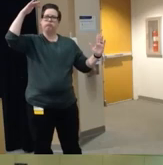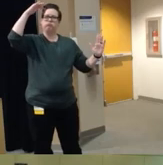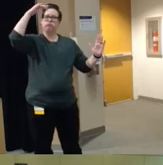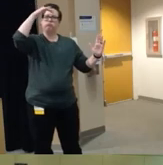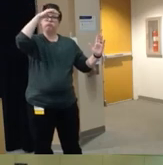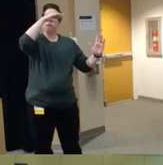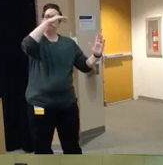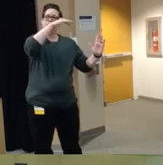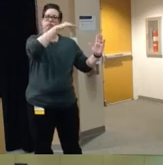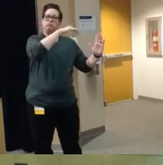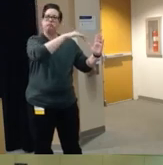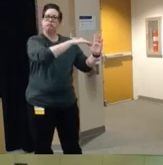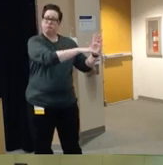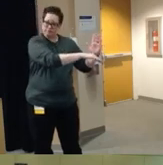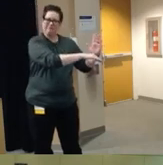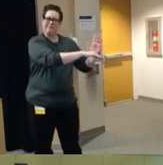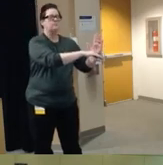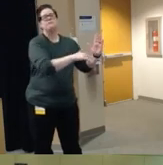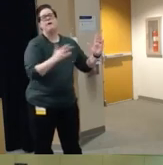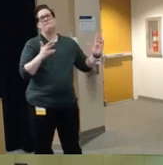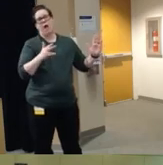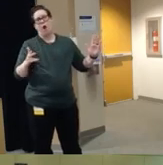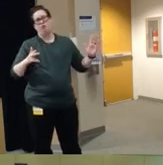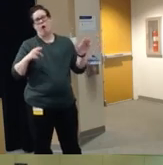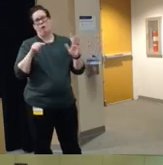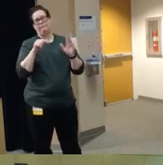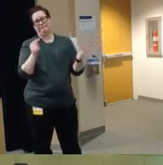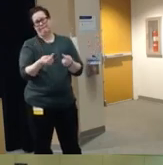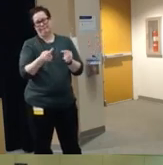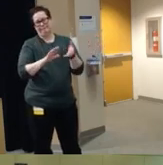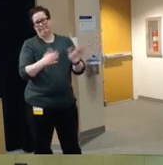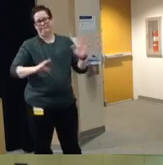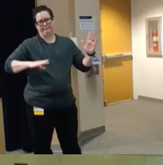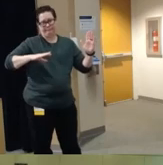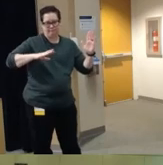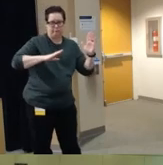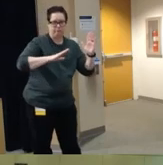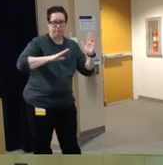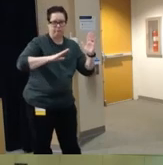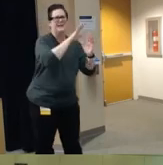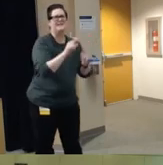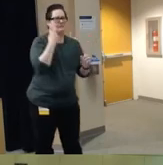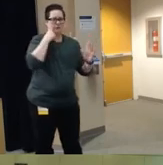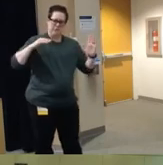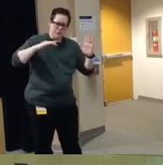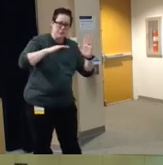in that time um while firearm injuries um increased particularly over the past decade